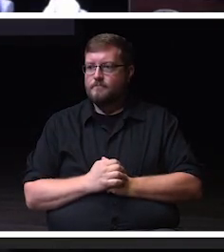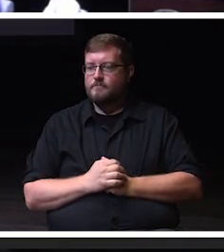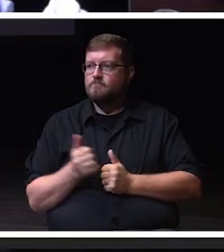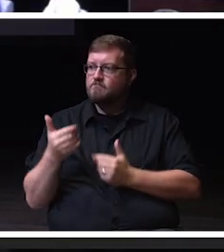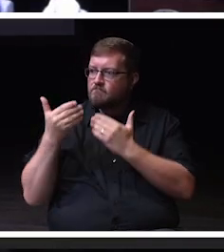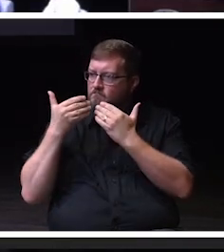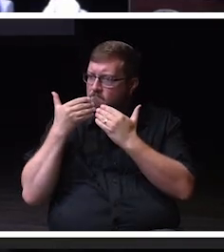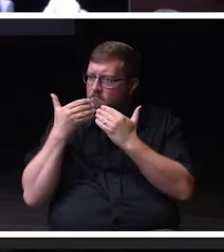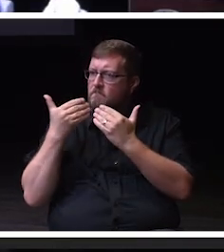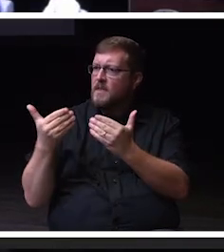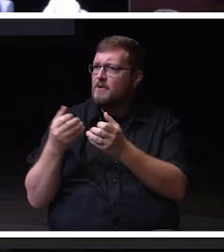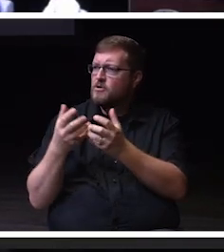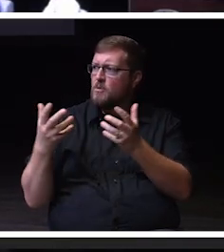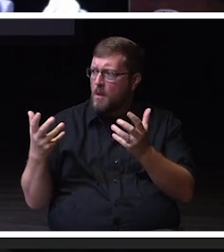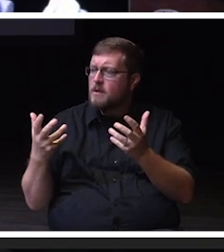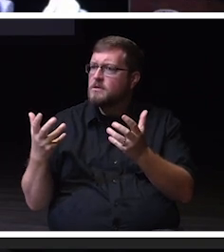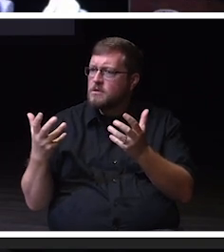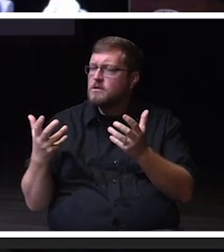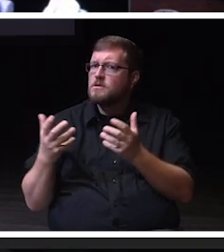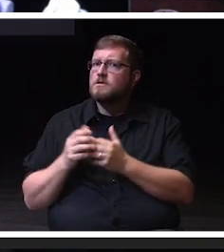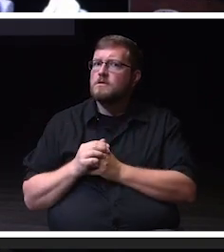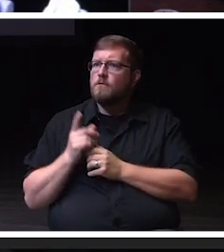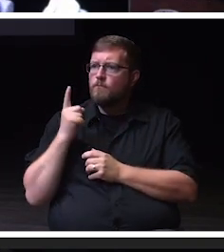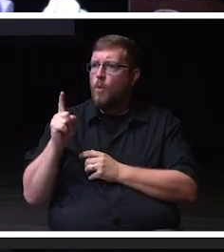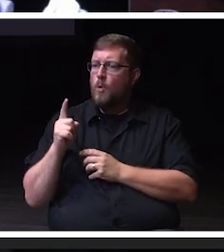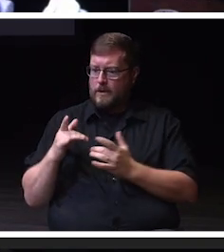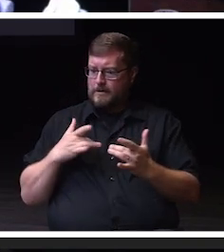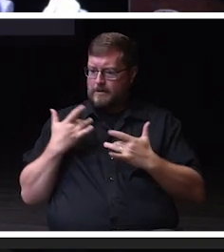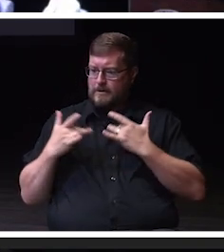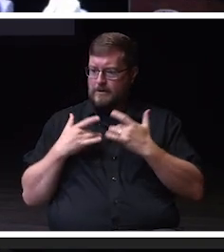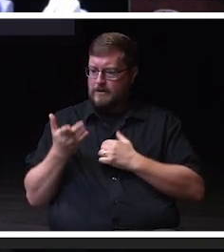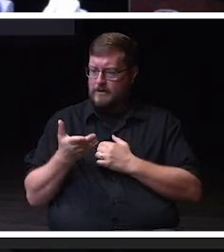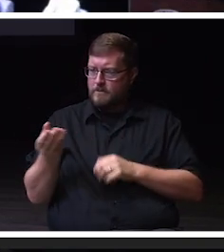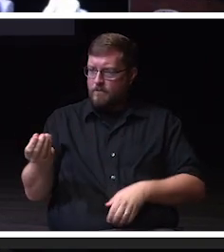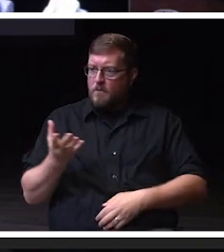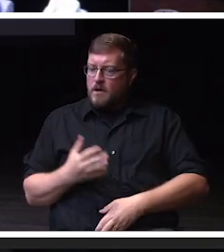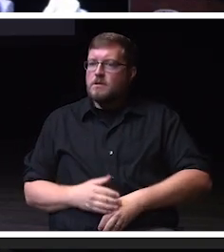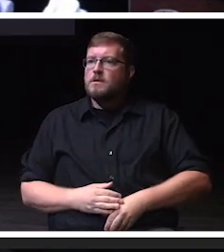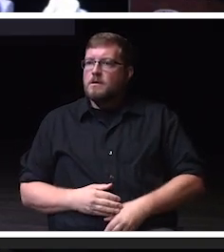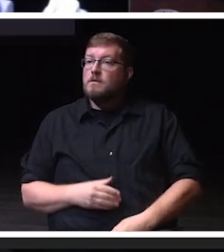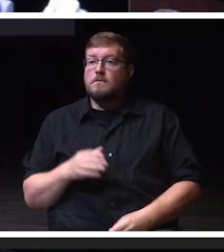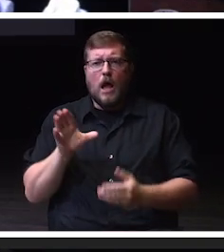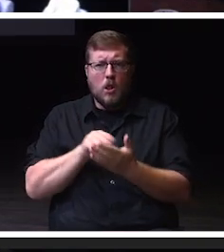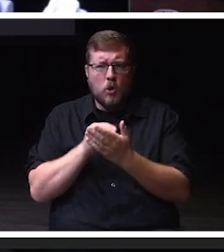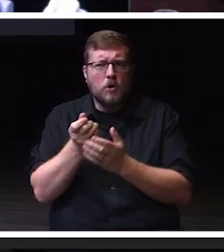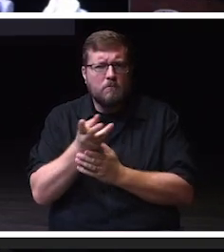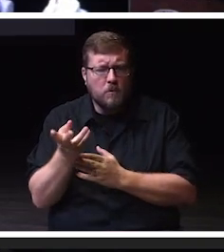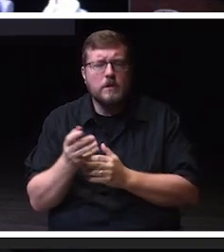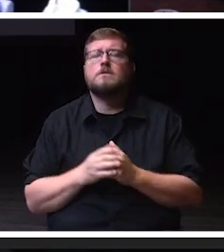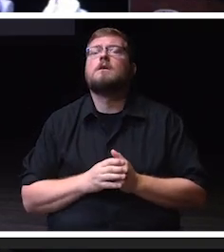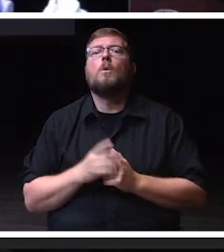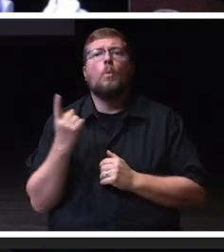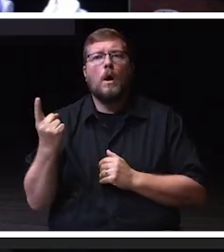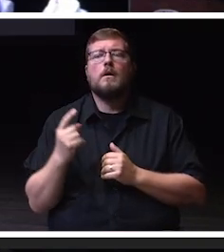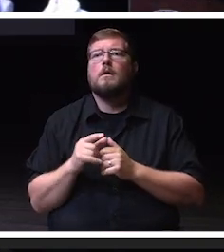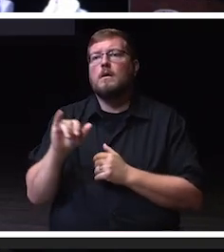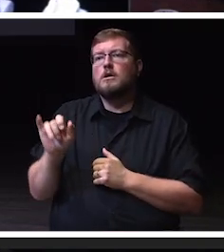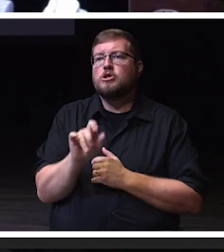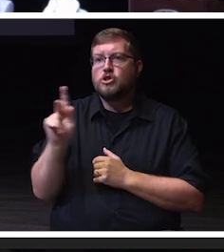Thank you very much for for that exciting update I so, I've learned a couple of things. Number one, Jackie, I need to up my game in this space